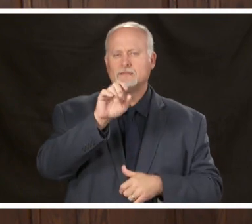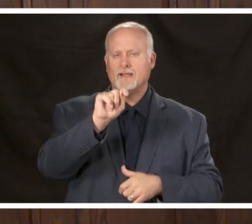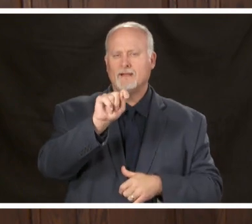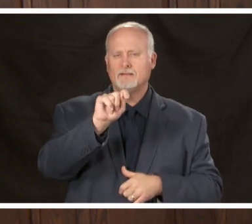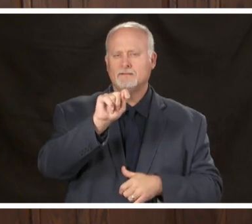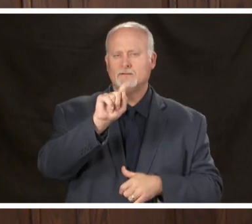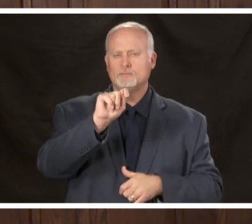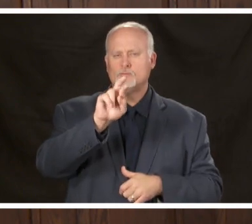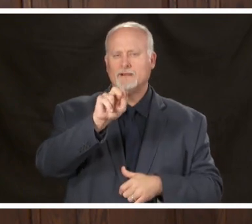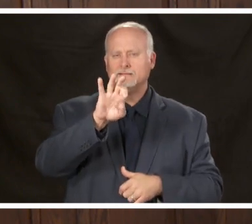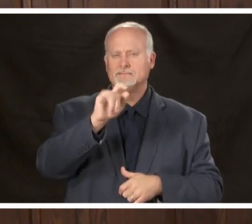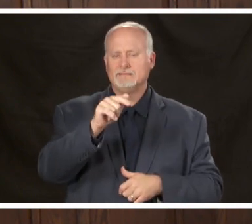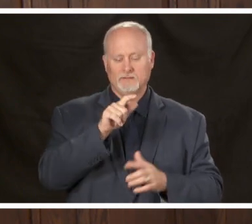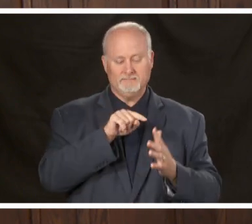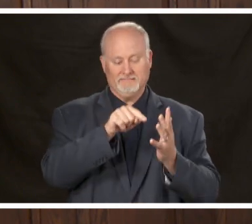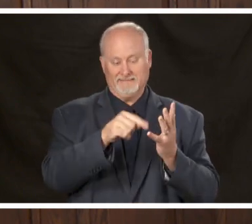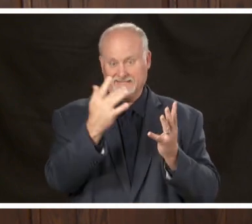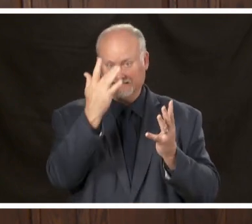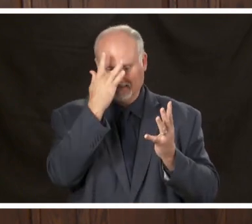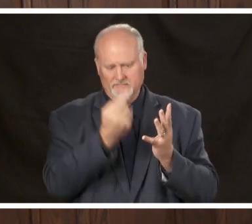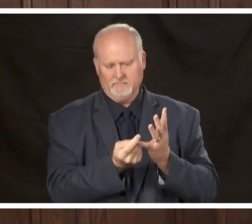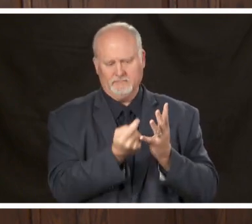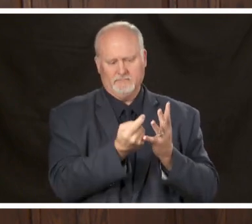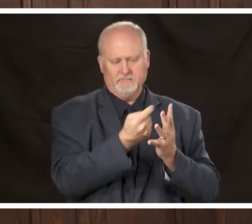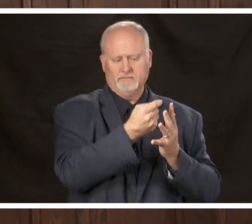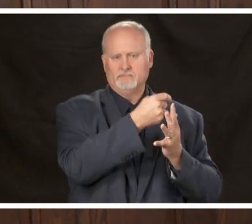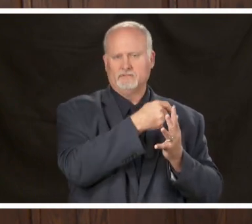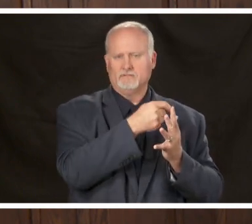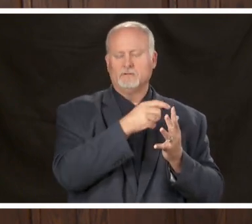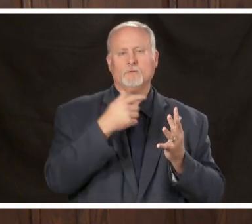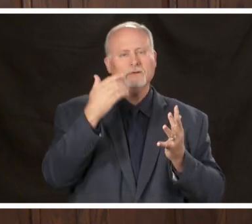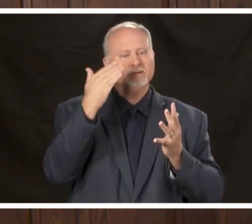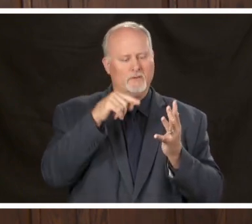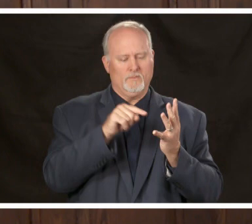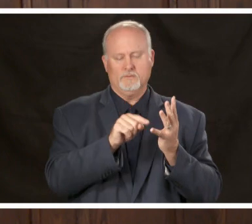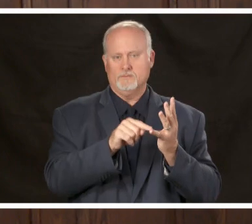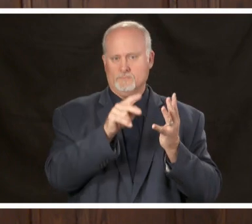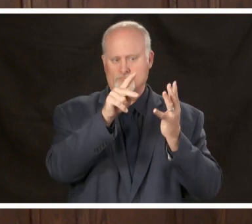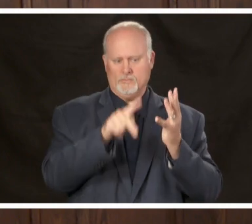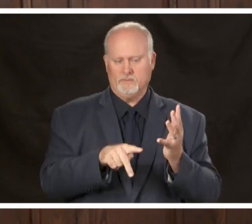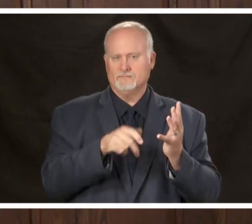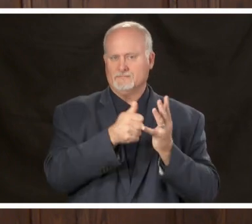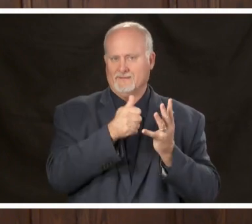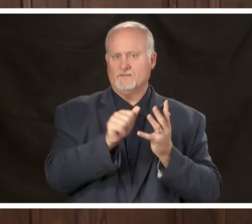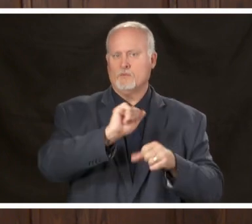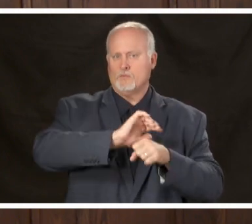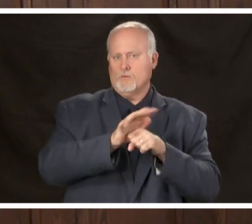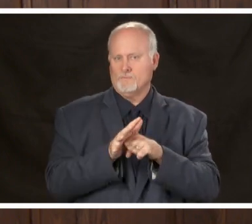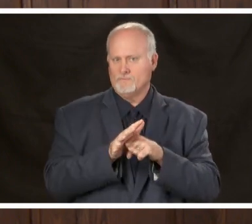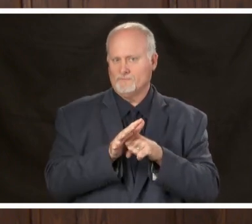required contact tracing is where we know we have a person with COVID-19 we